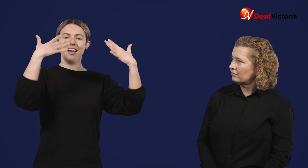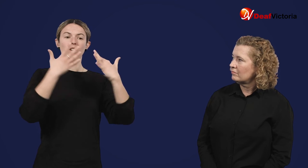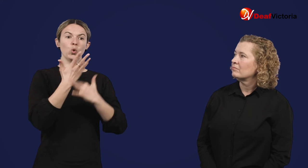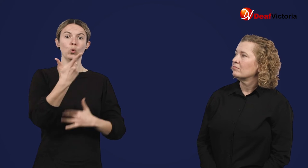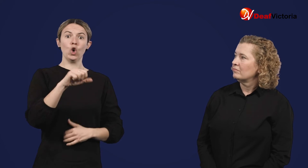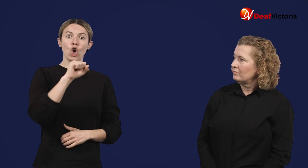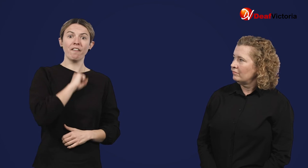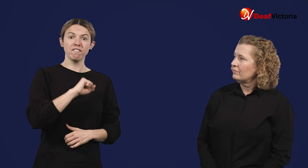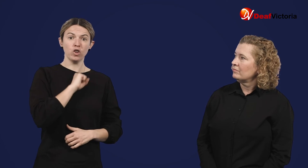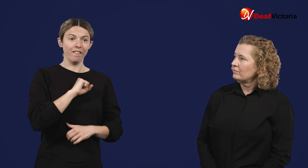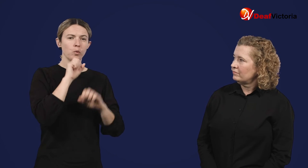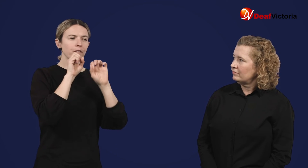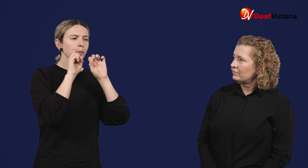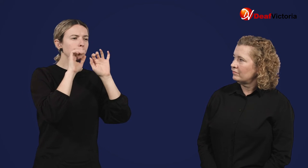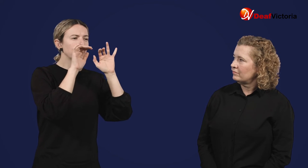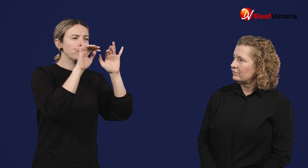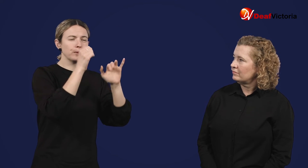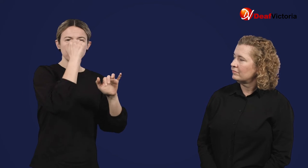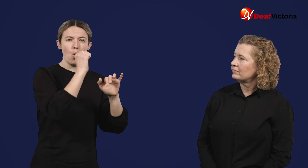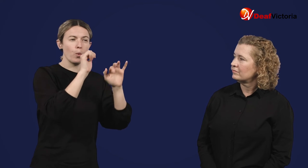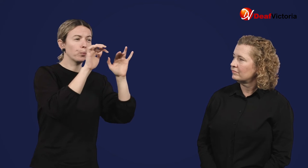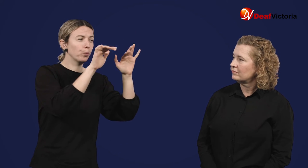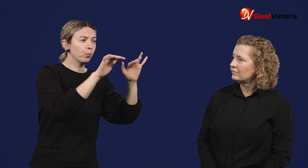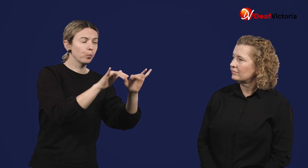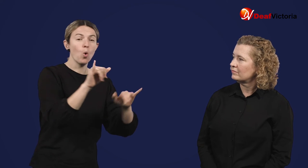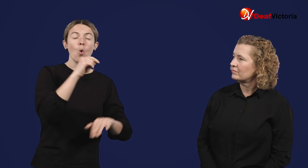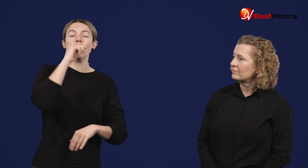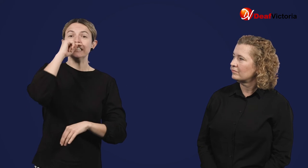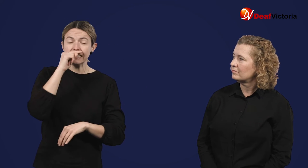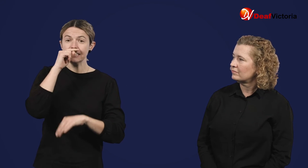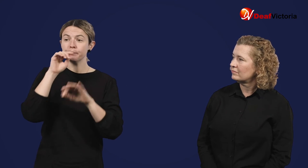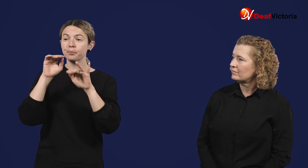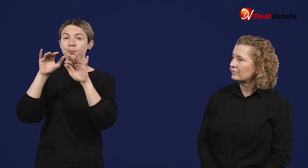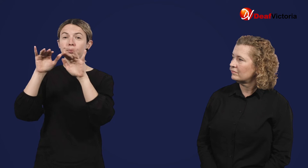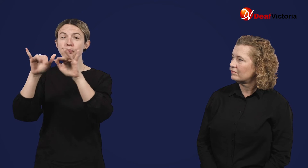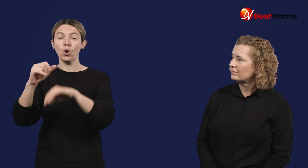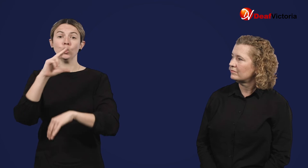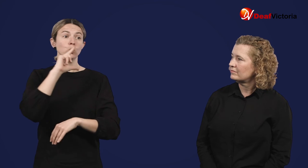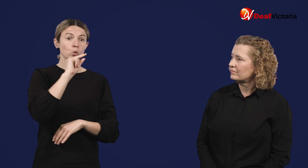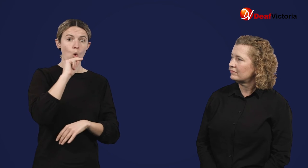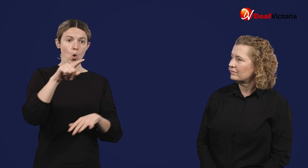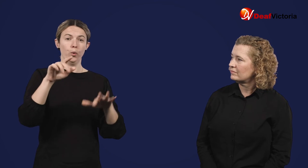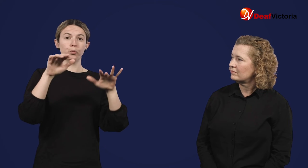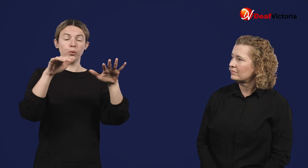When a person with COVID-19 coughs, sneezes or talks, they spread droplets which land on nearby surfaces.